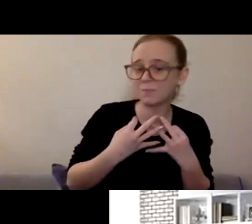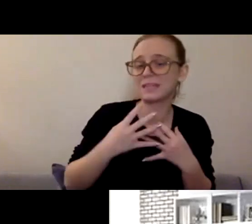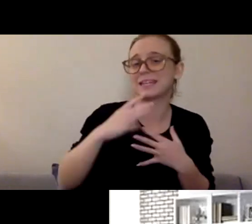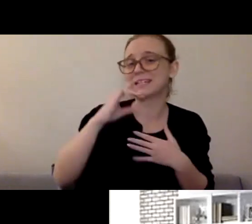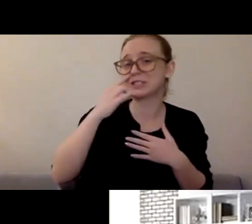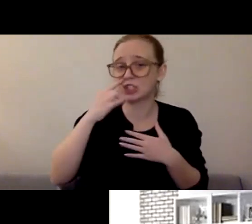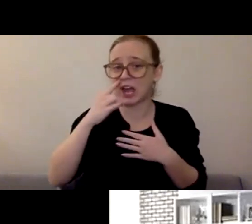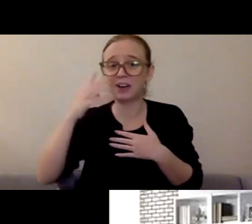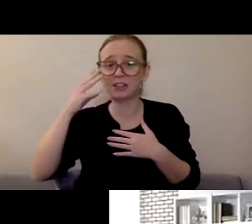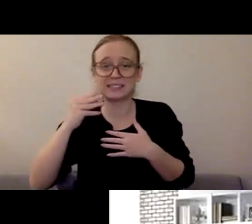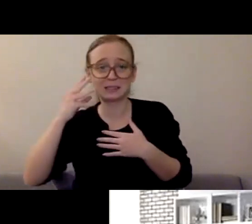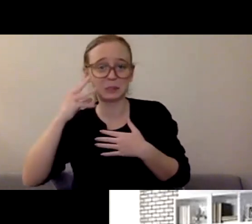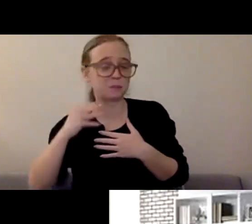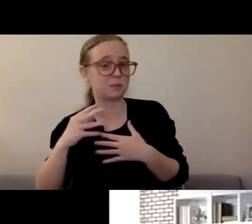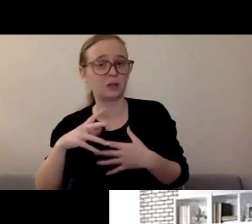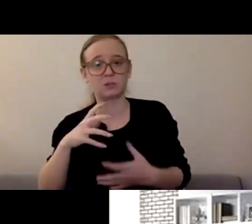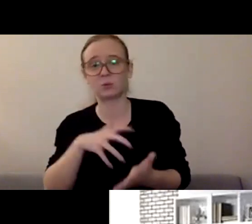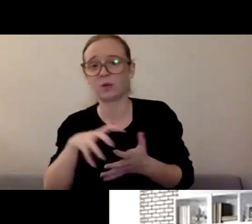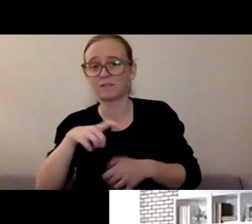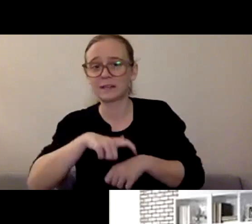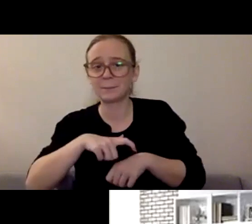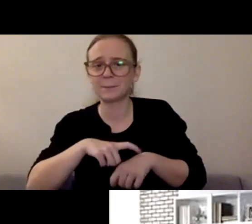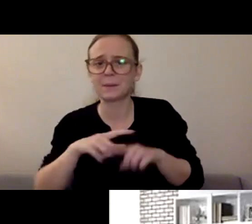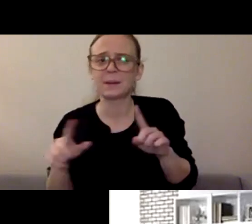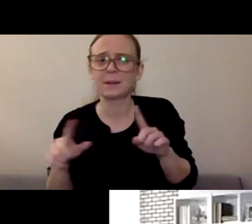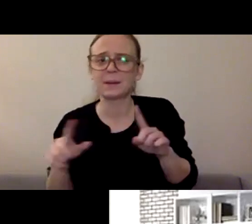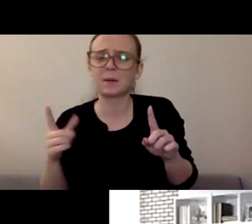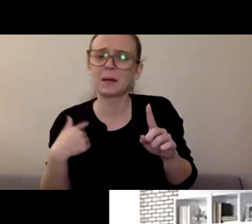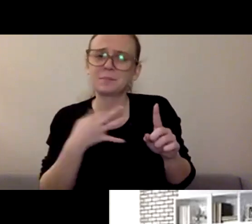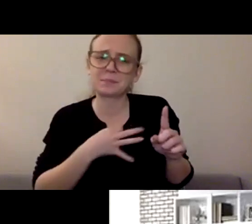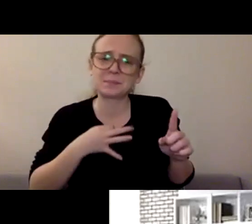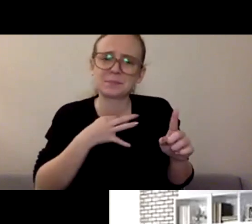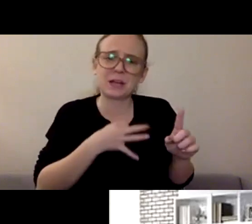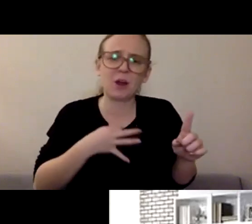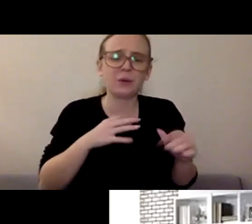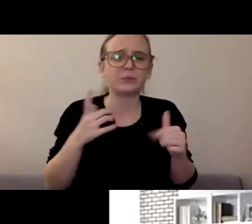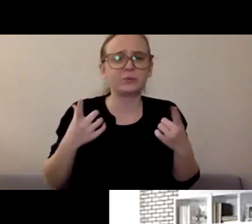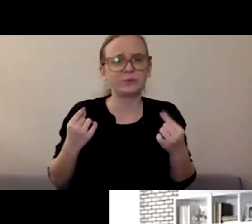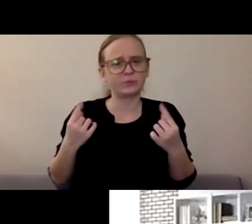sort of that first step or that first thing to do when you're overwhelmed